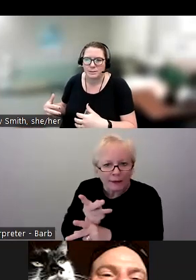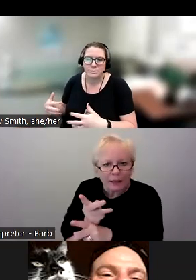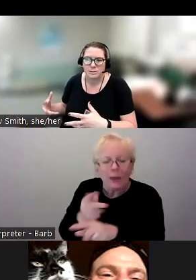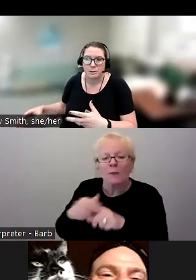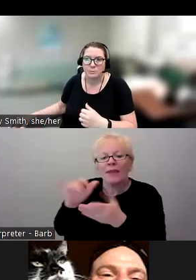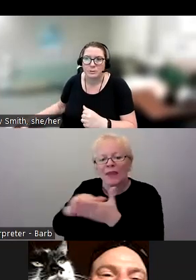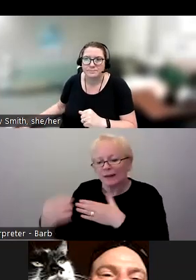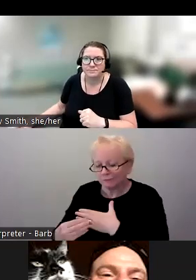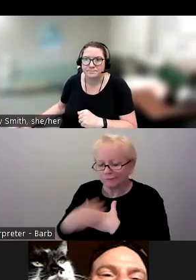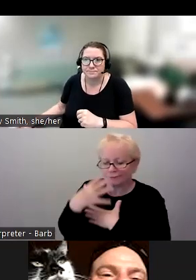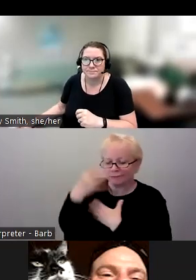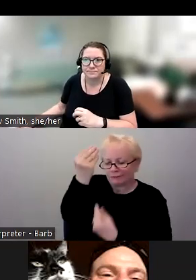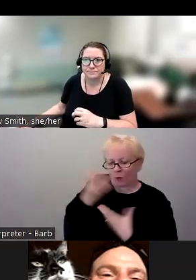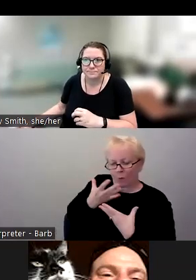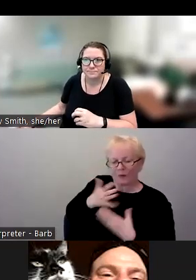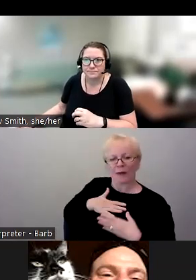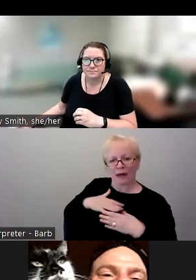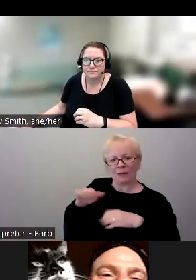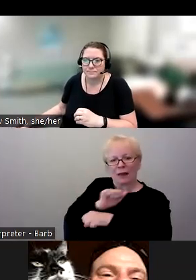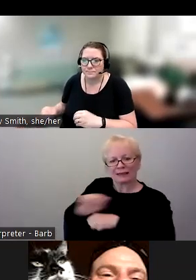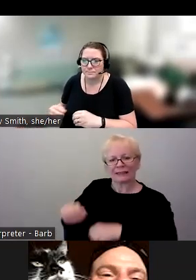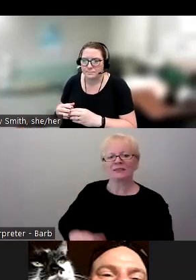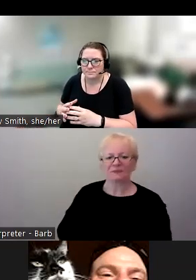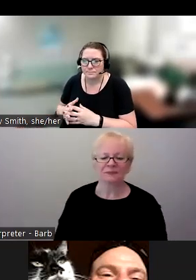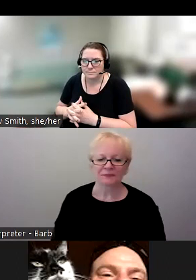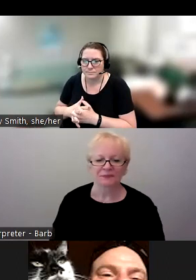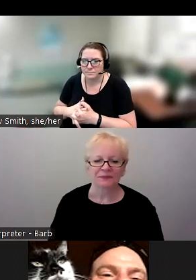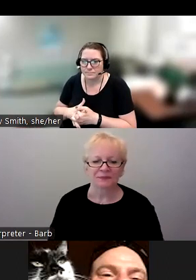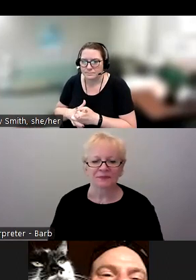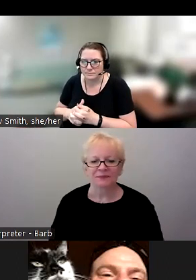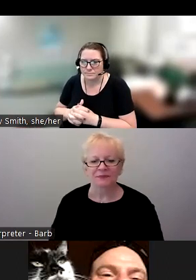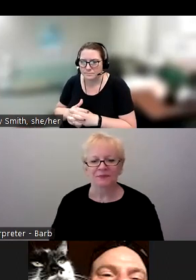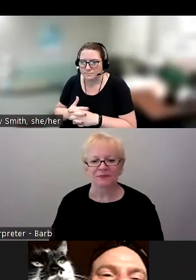and it was helpful.